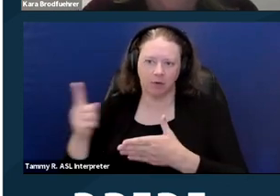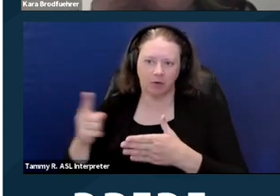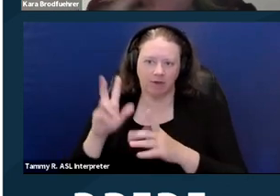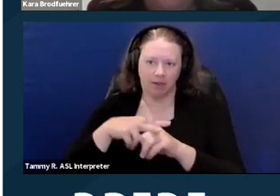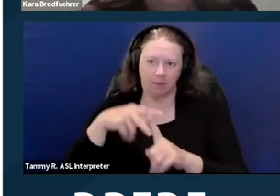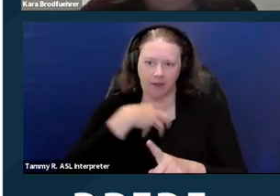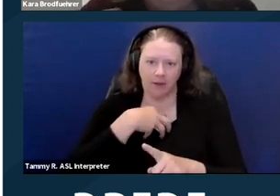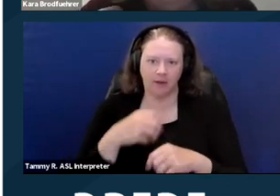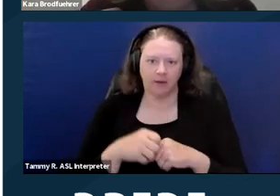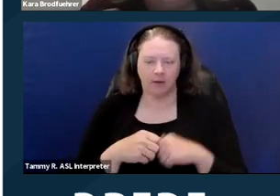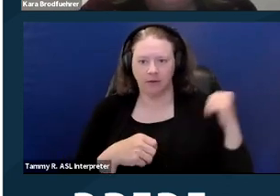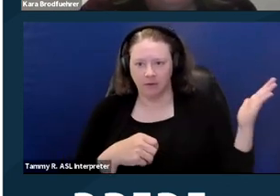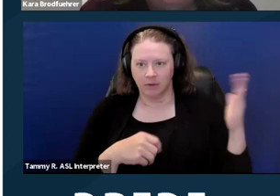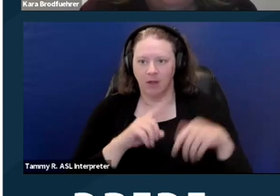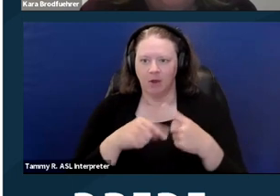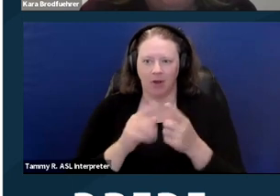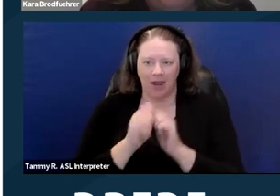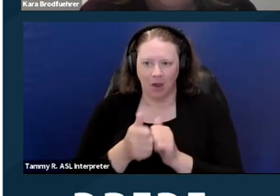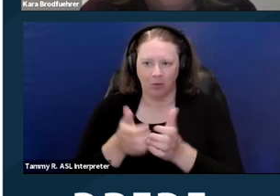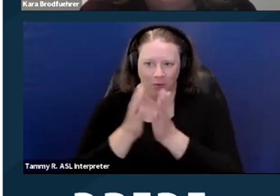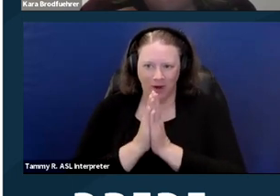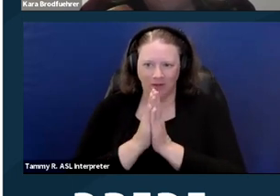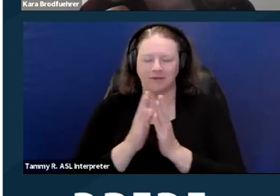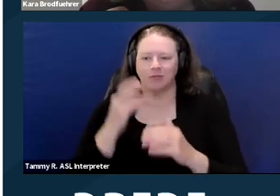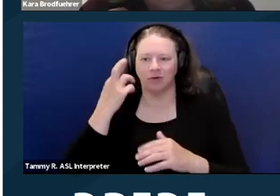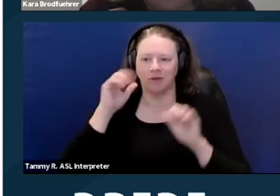And that's info on requesting a reasonable accommodation. Next slide.